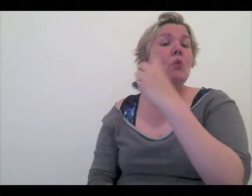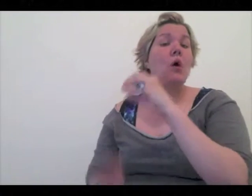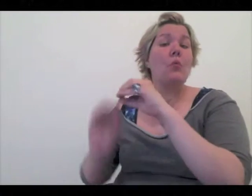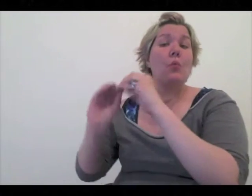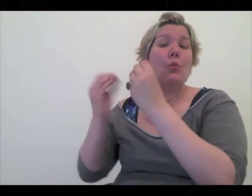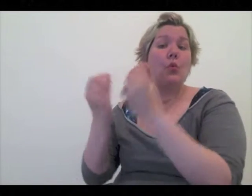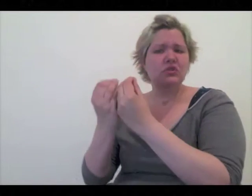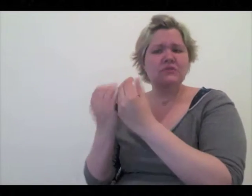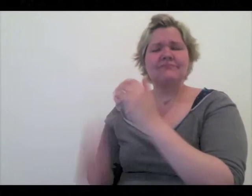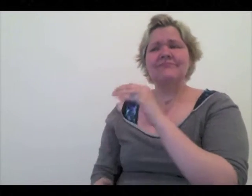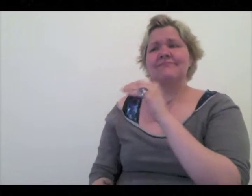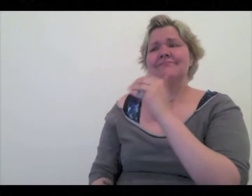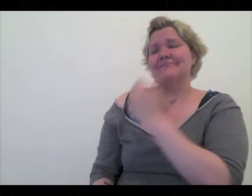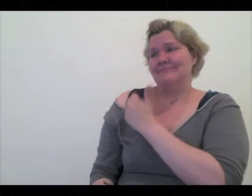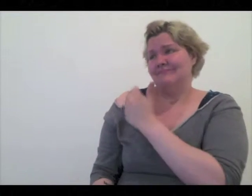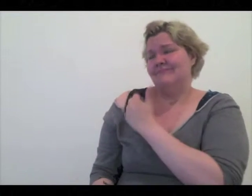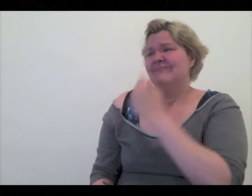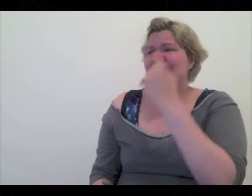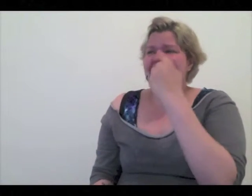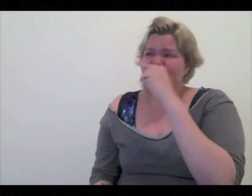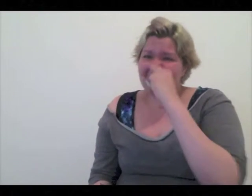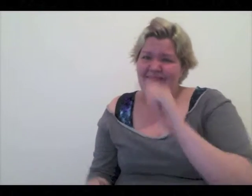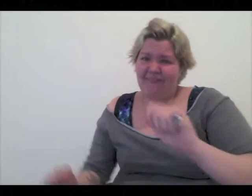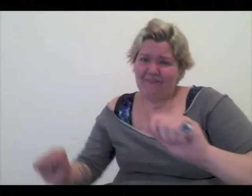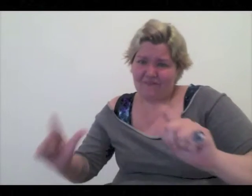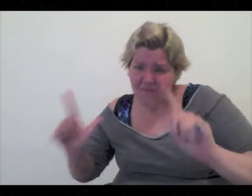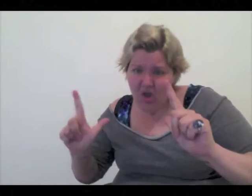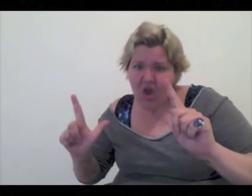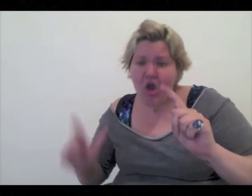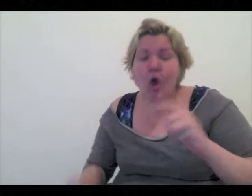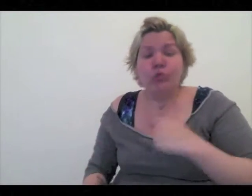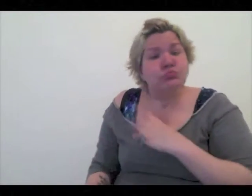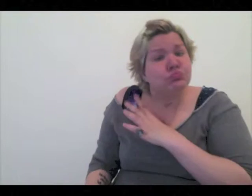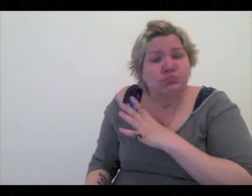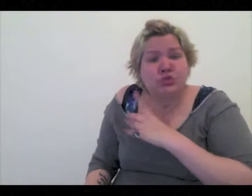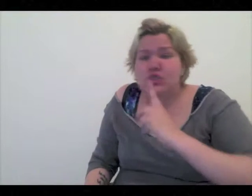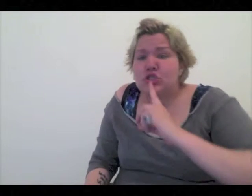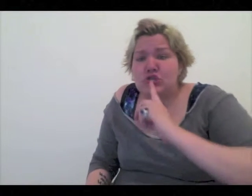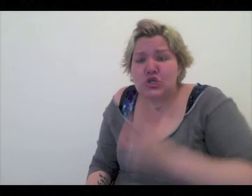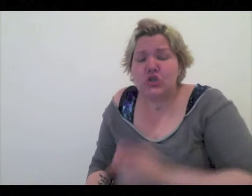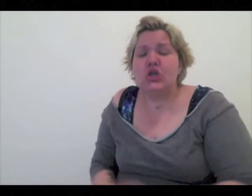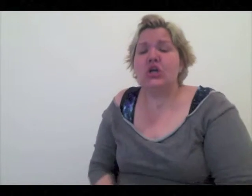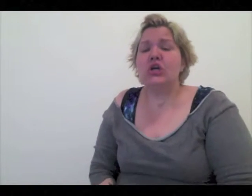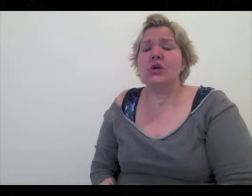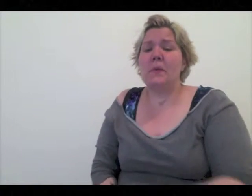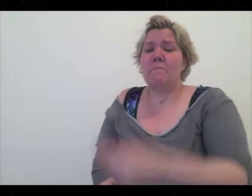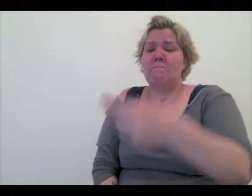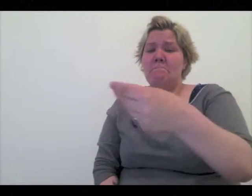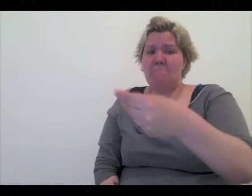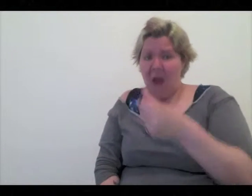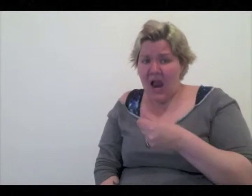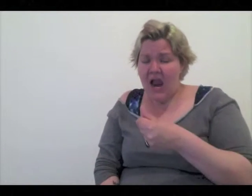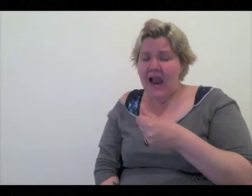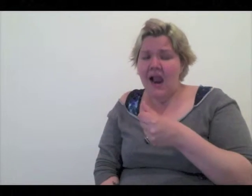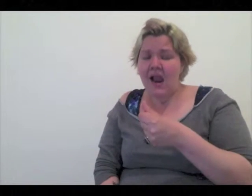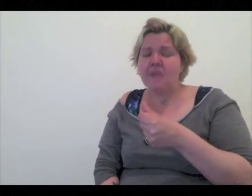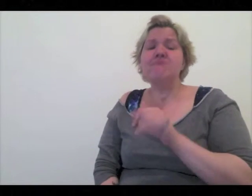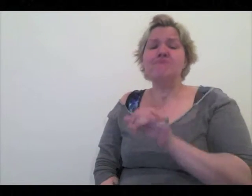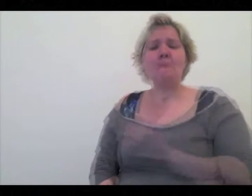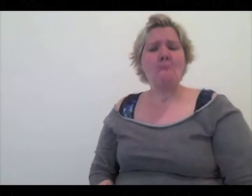Then one organization asked me to do a promotion video. I was more than happy to produce one. Then they paid me.